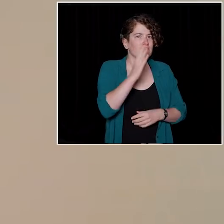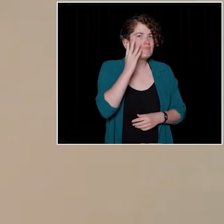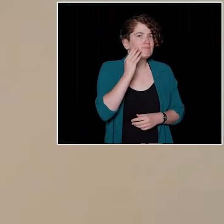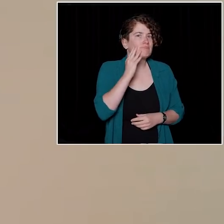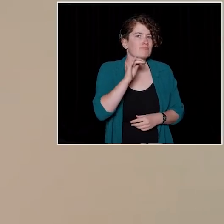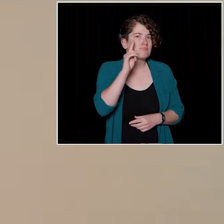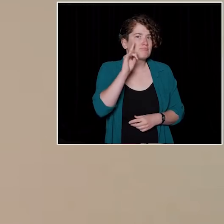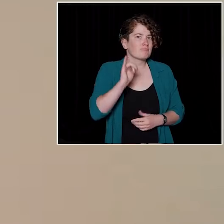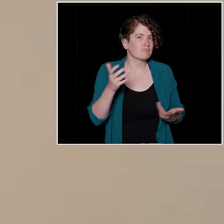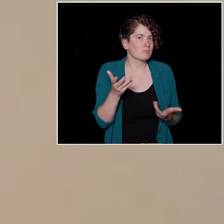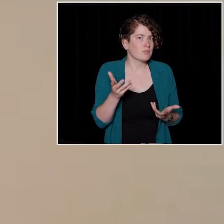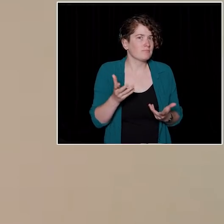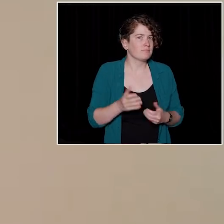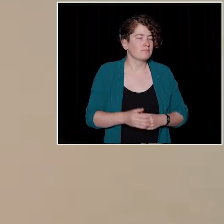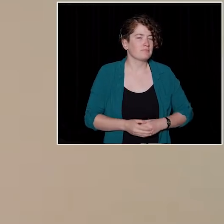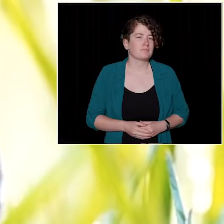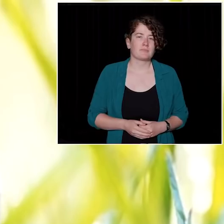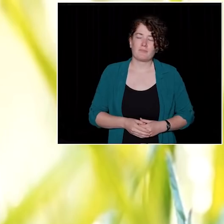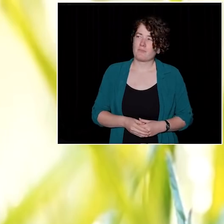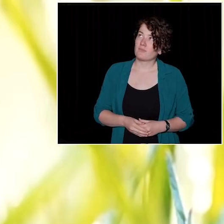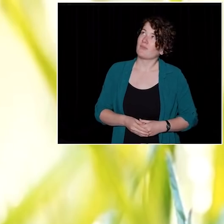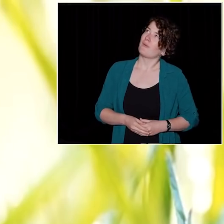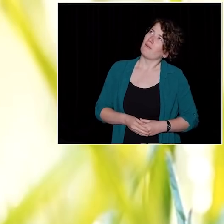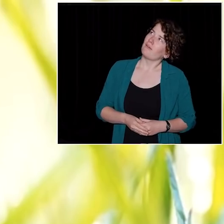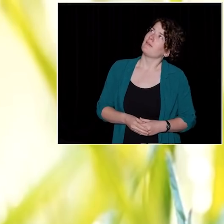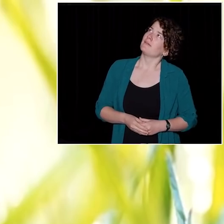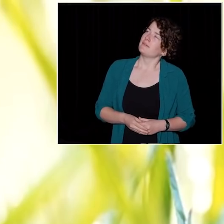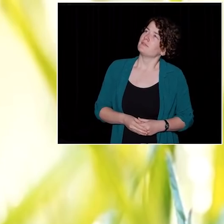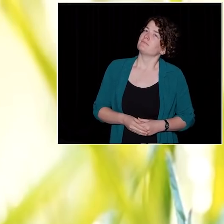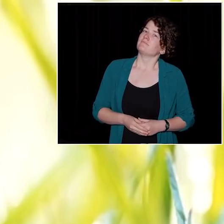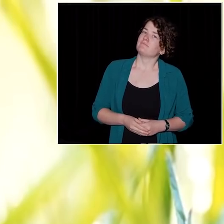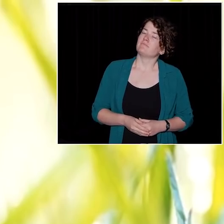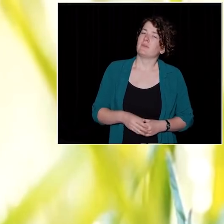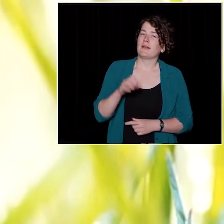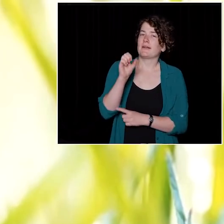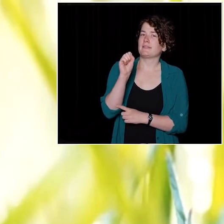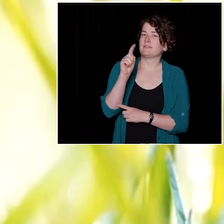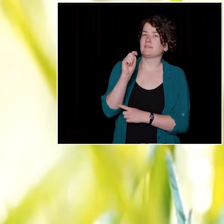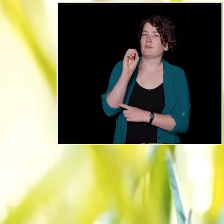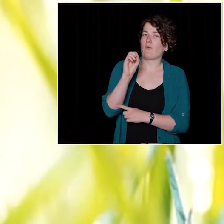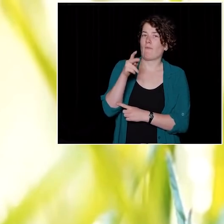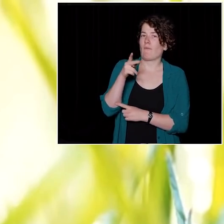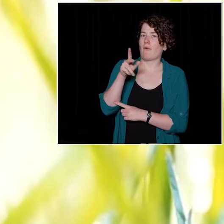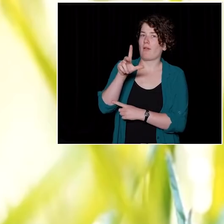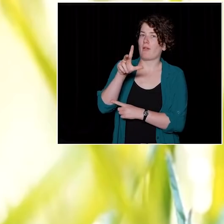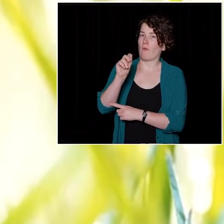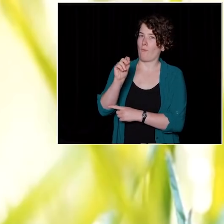and amazing leadership positions? We have a saying in Skowkale Nation, you got to wear your headband